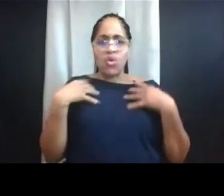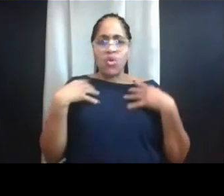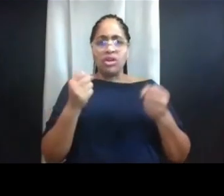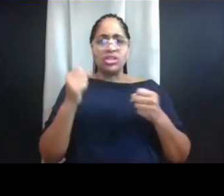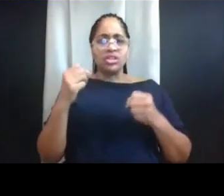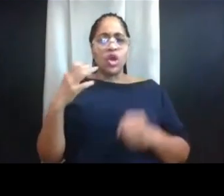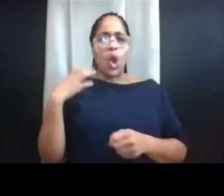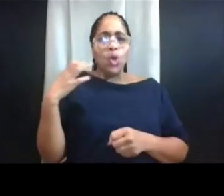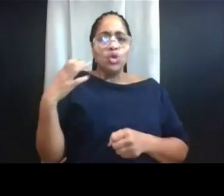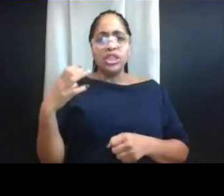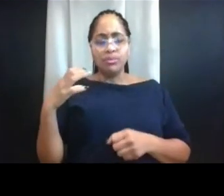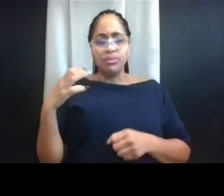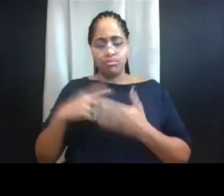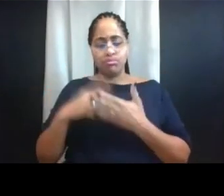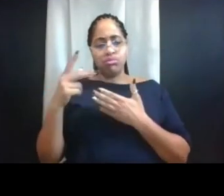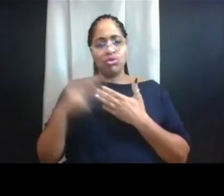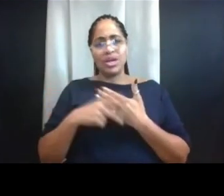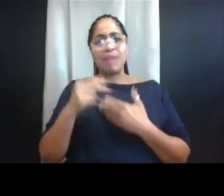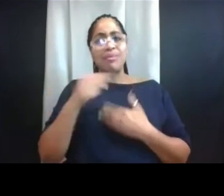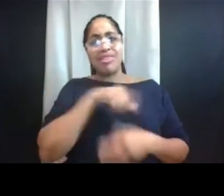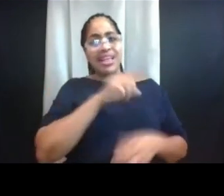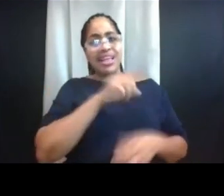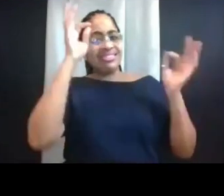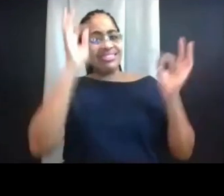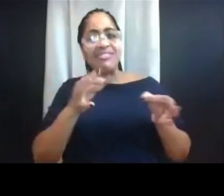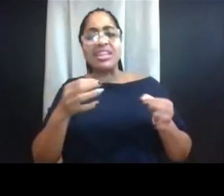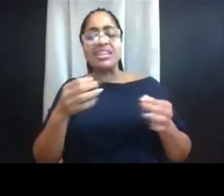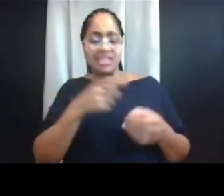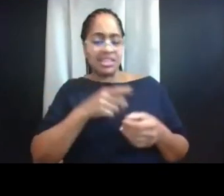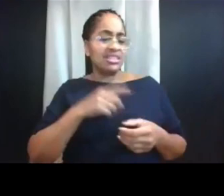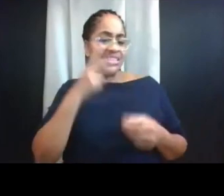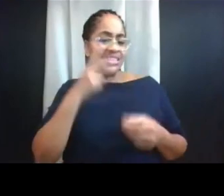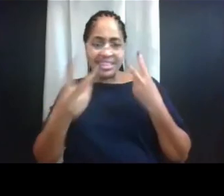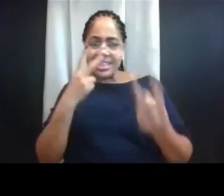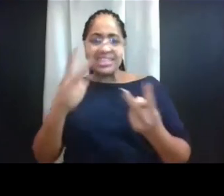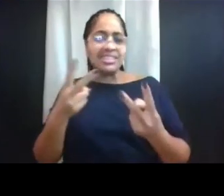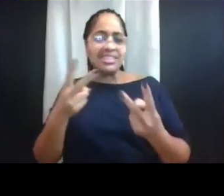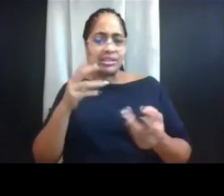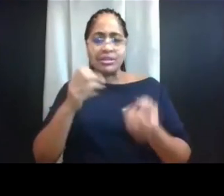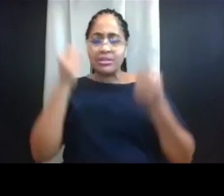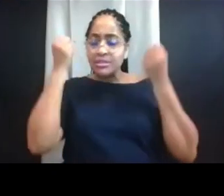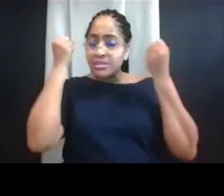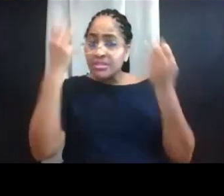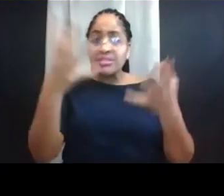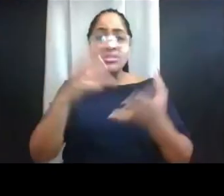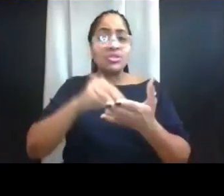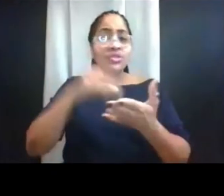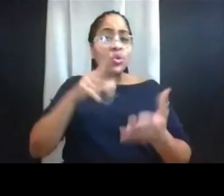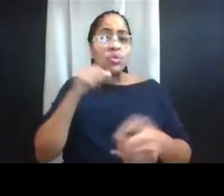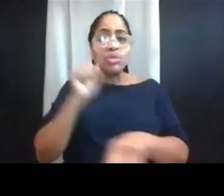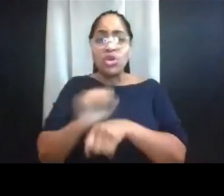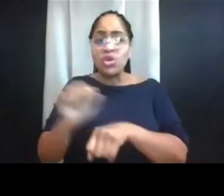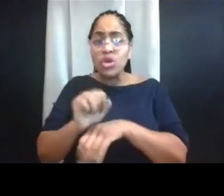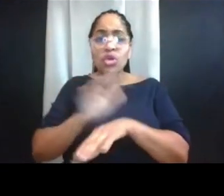and they've certainly seen lots of students, who have worked on different techniques to cope